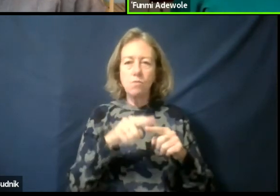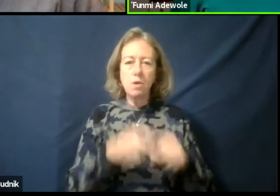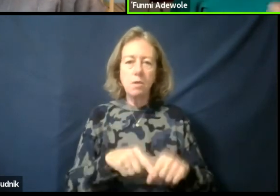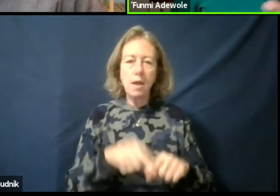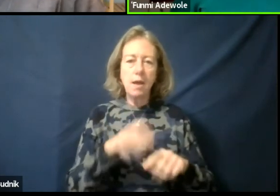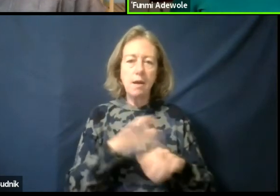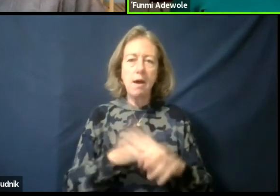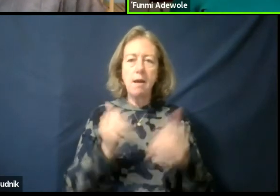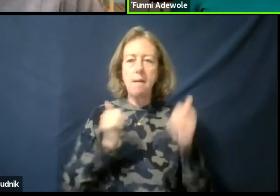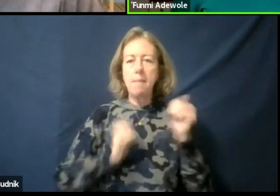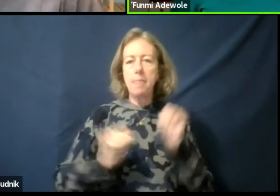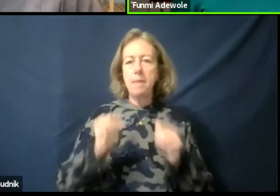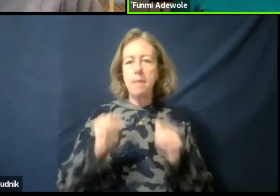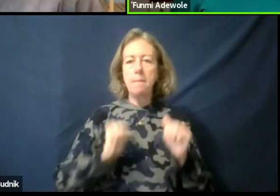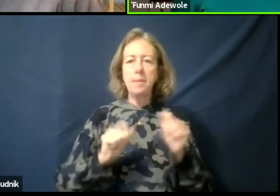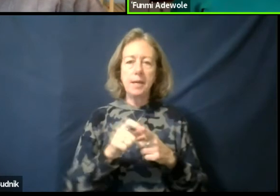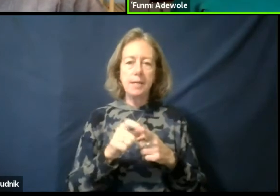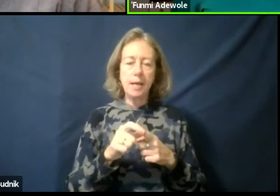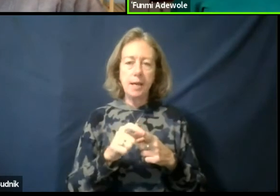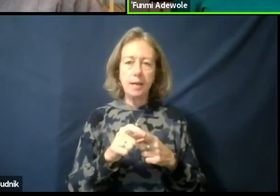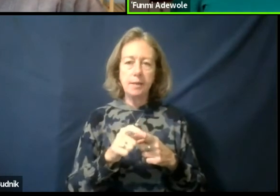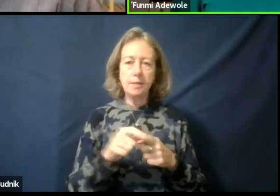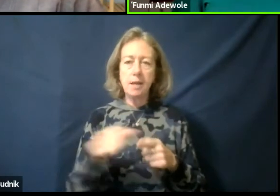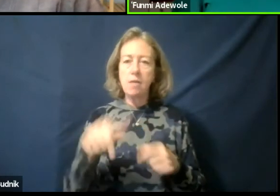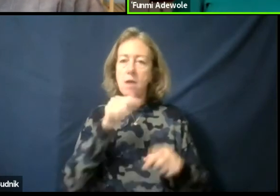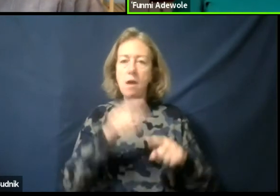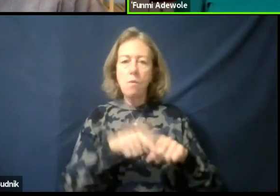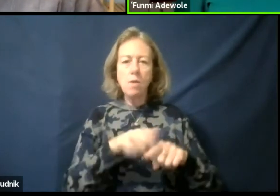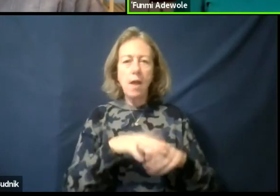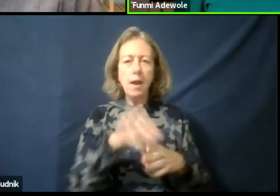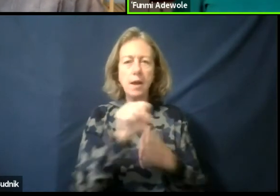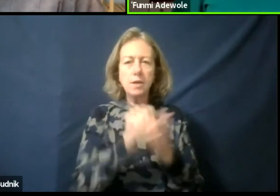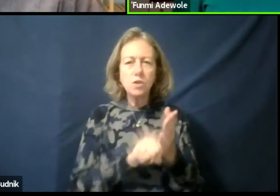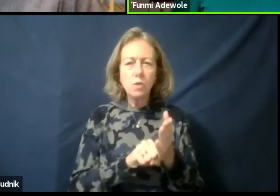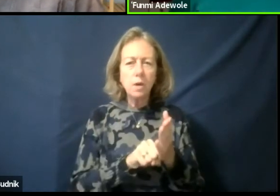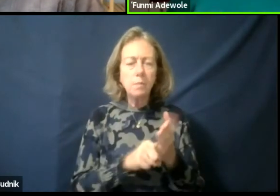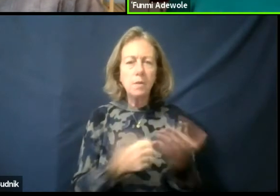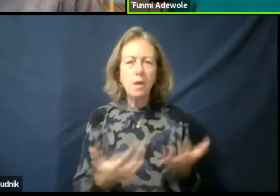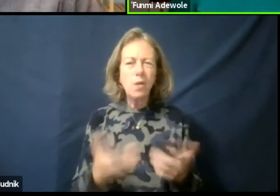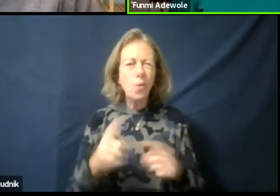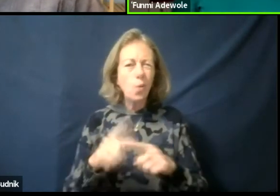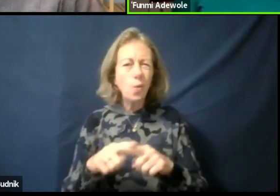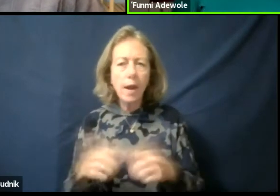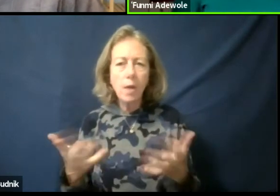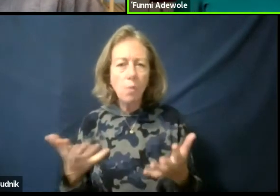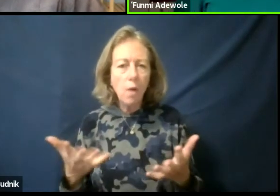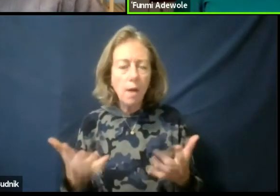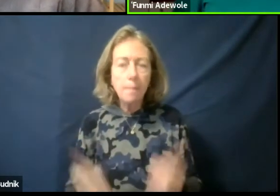And if they are not reliant on a script, where are they reliant on? Yes, they might still be thinking and singing,